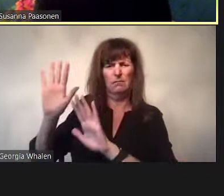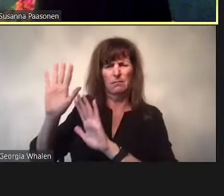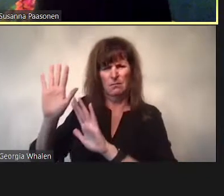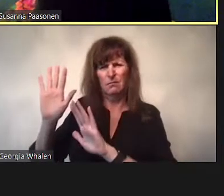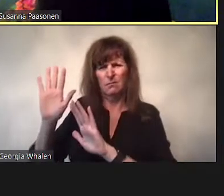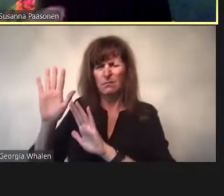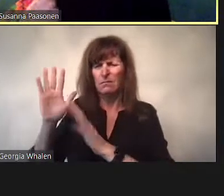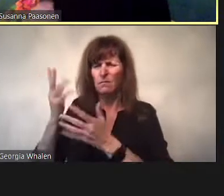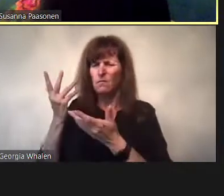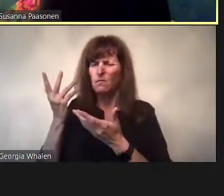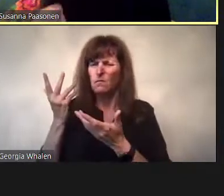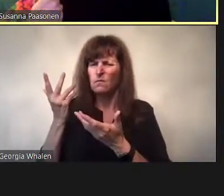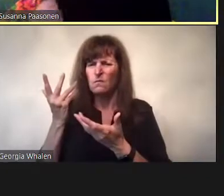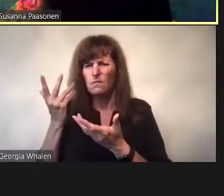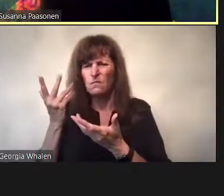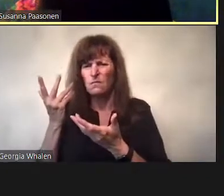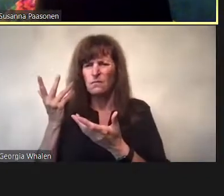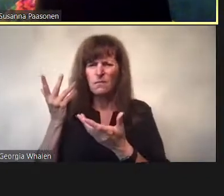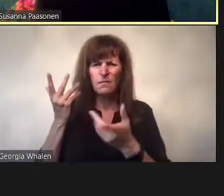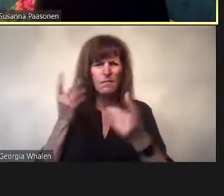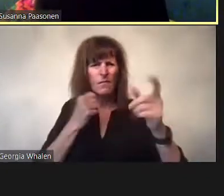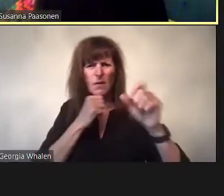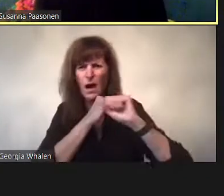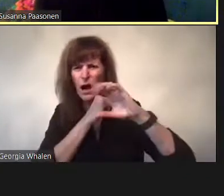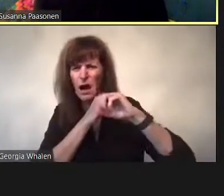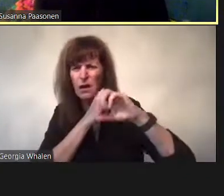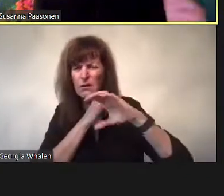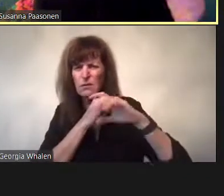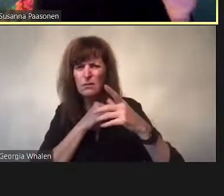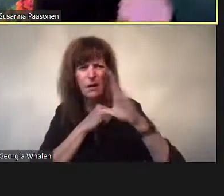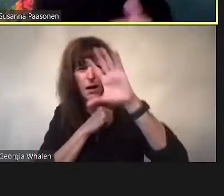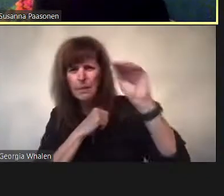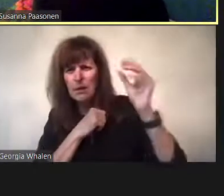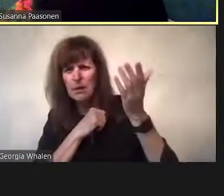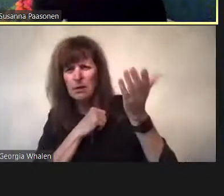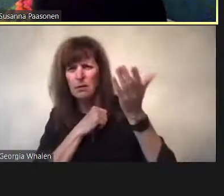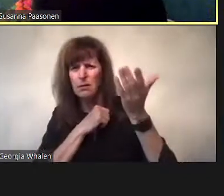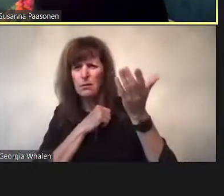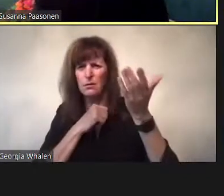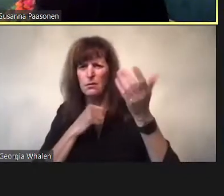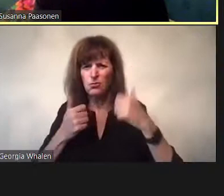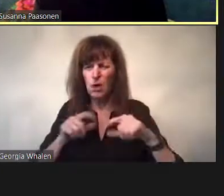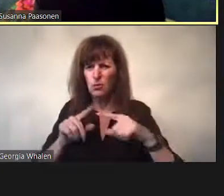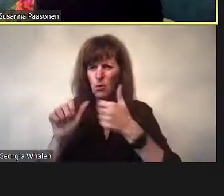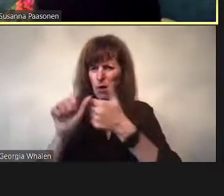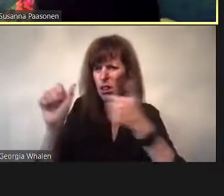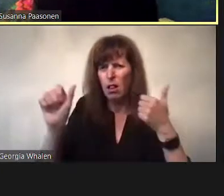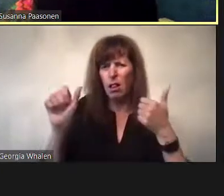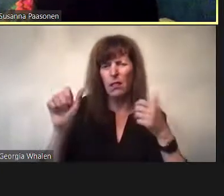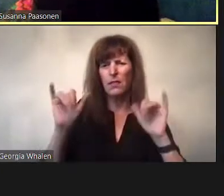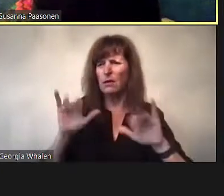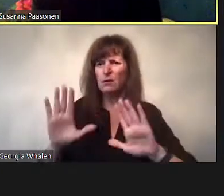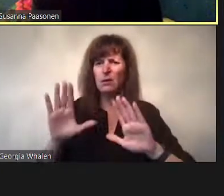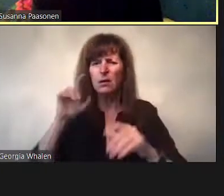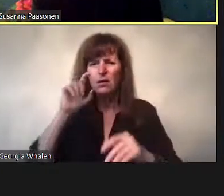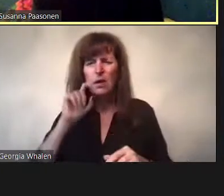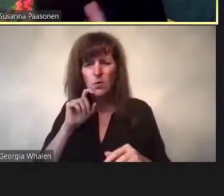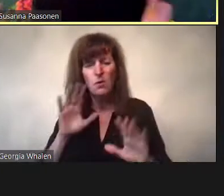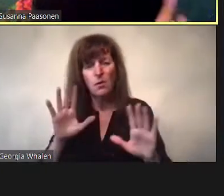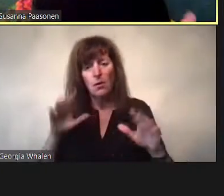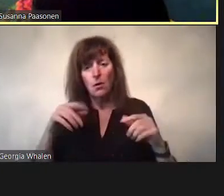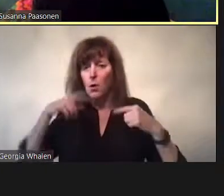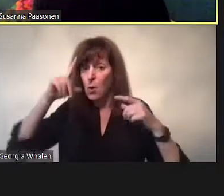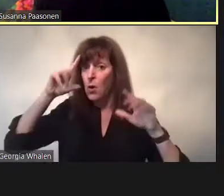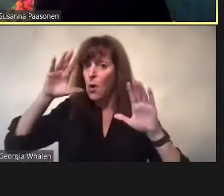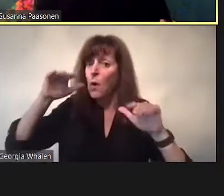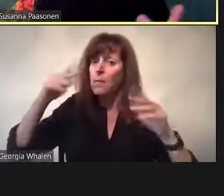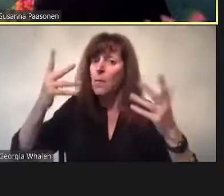meaning general abstract human value,